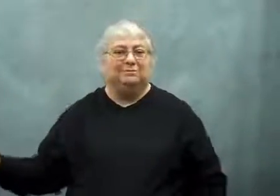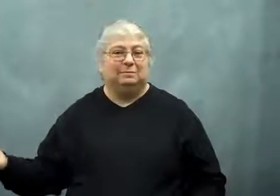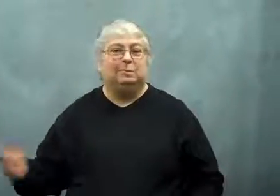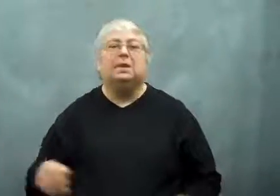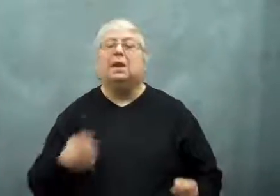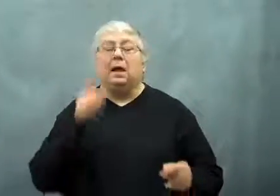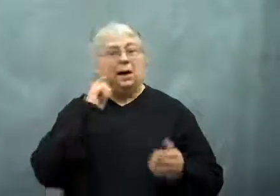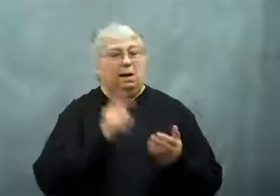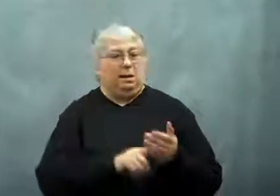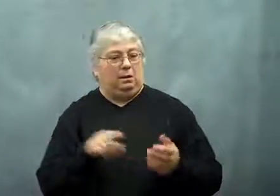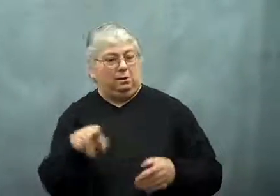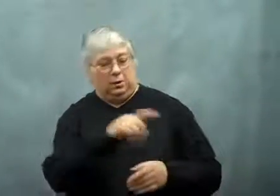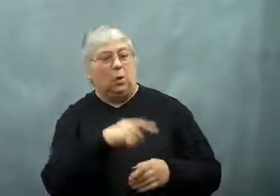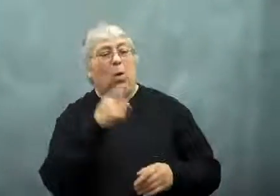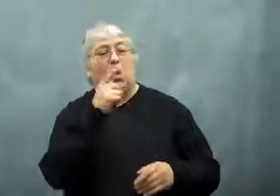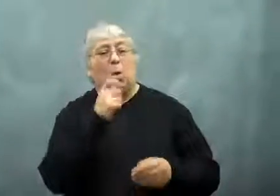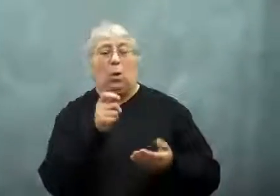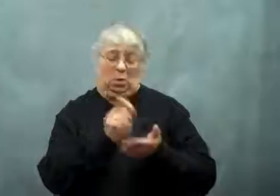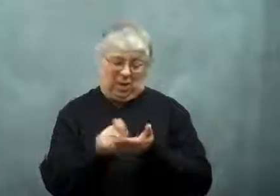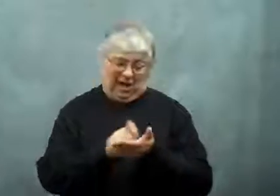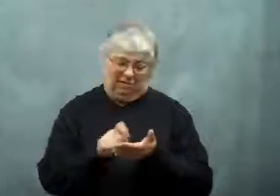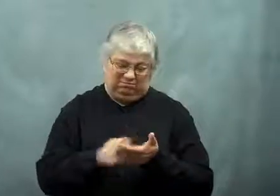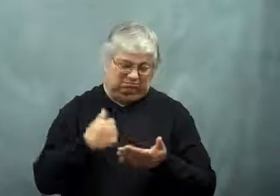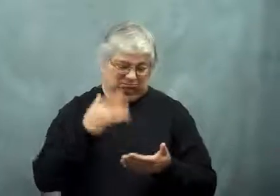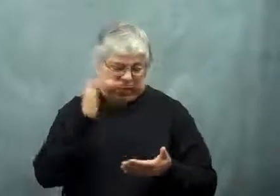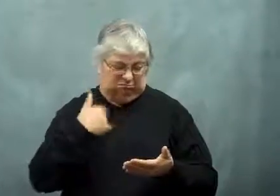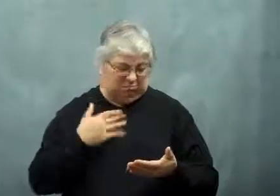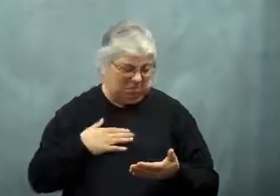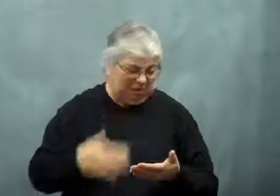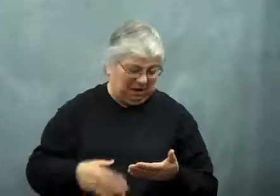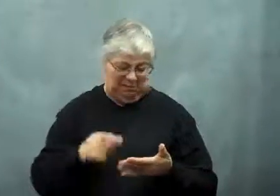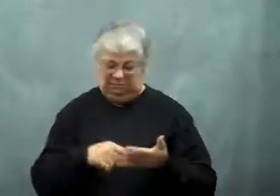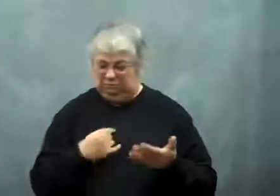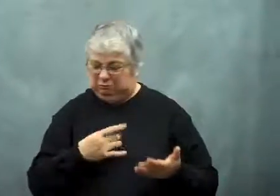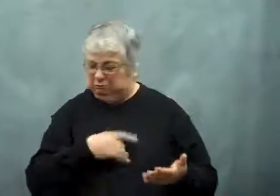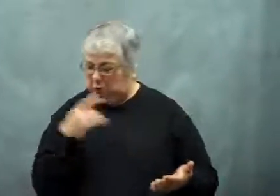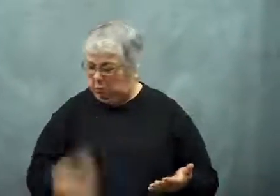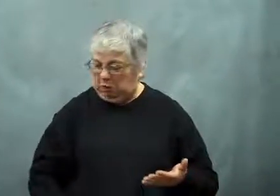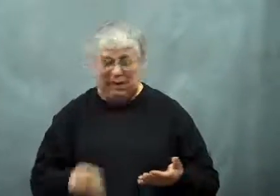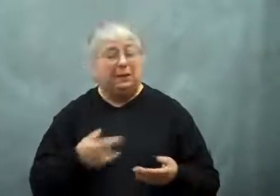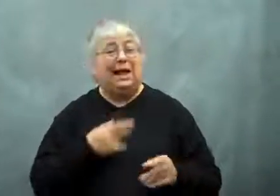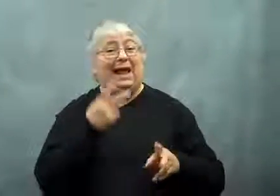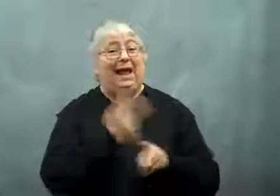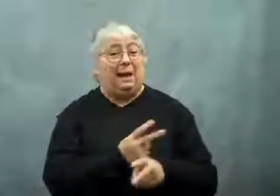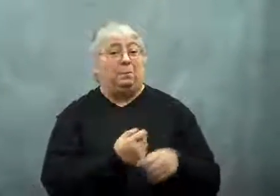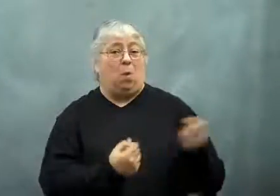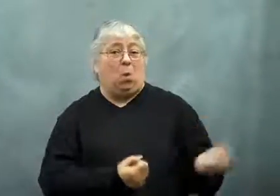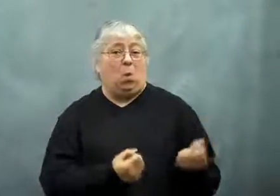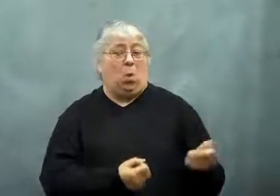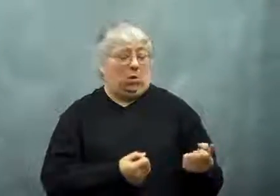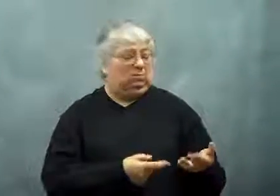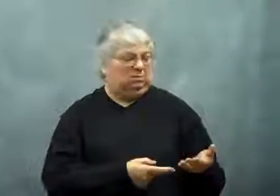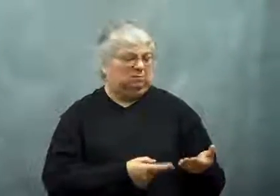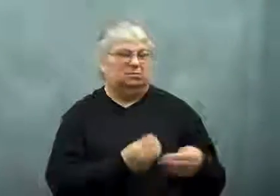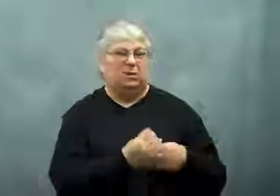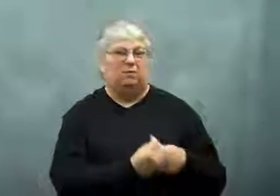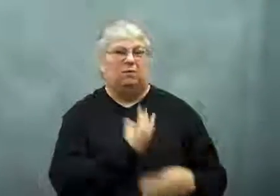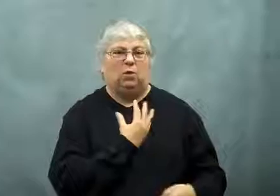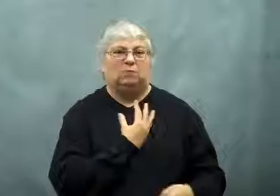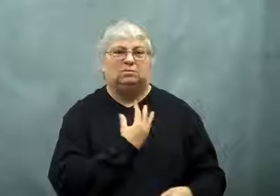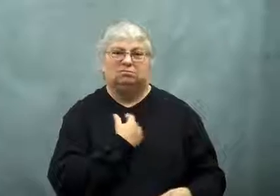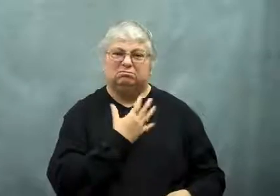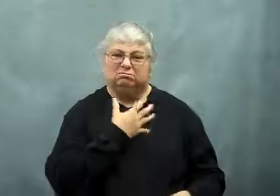Those who were negative about their body image